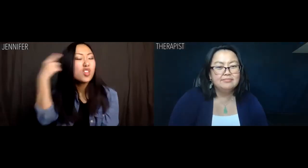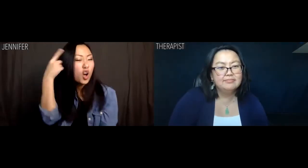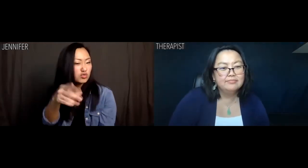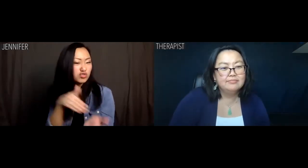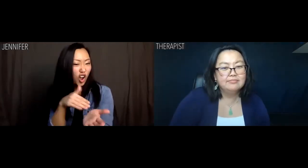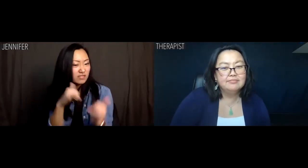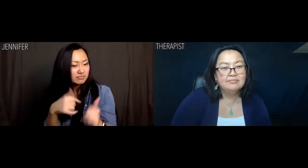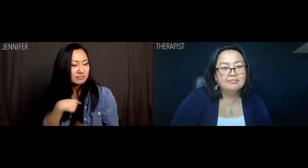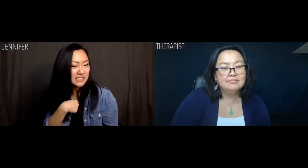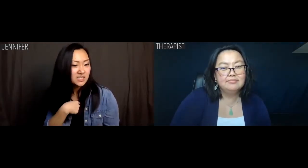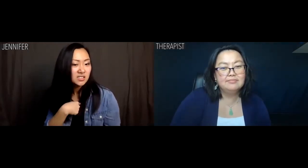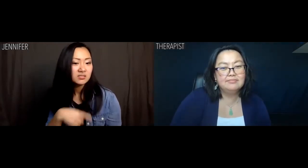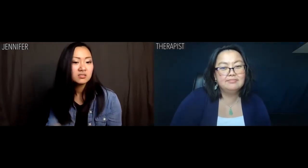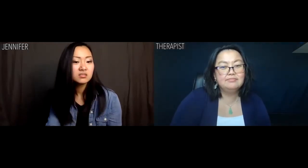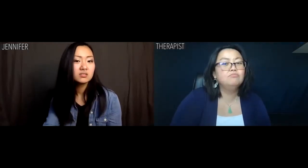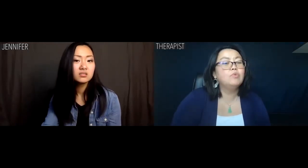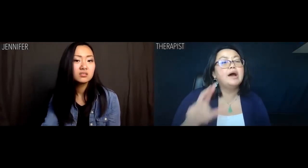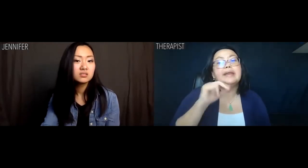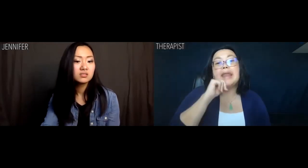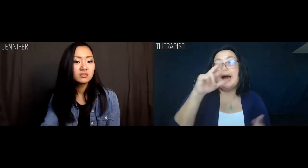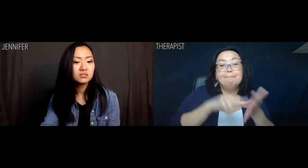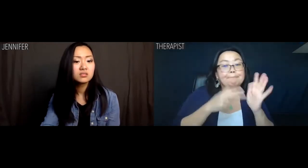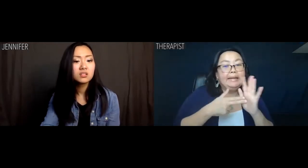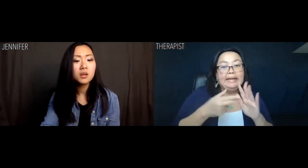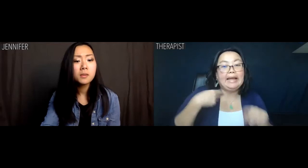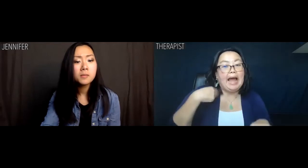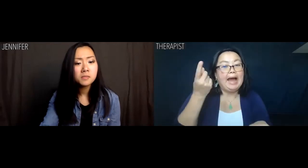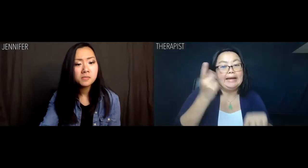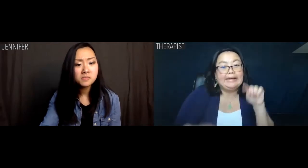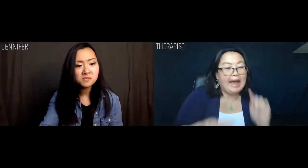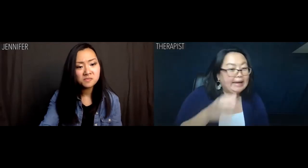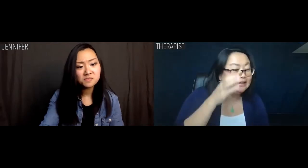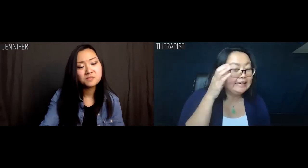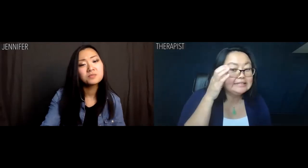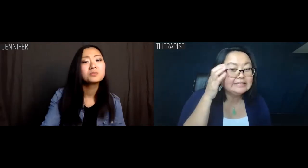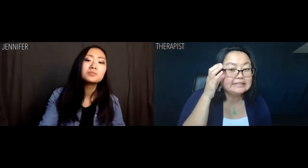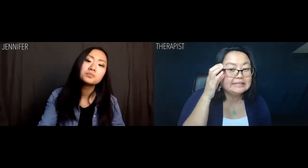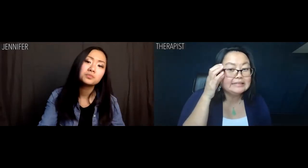Jennifer: I thought you were a doctor like me. Therapist: It doesn't mean I can't listen.